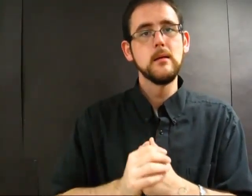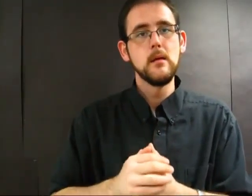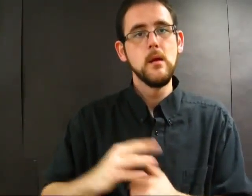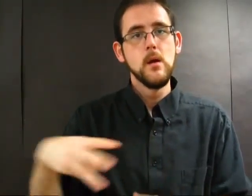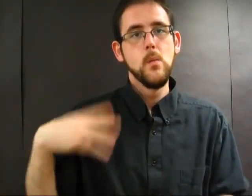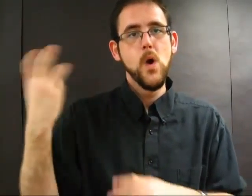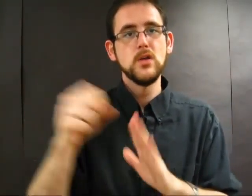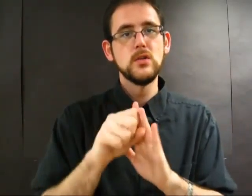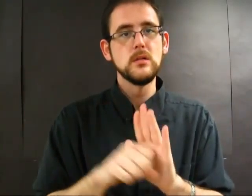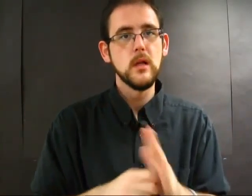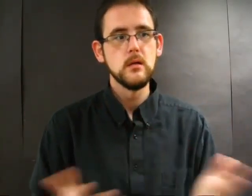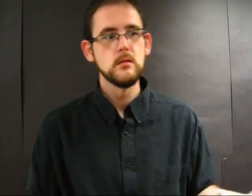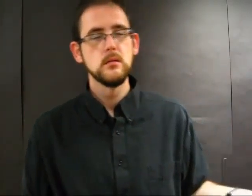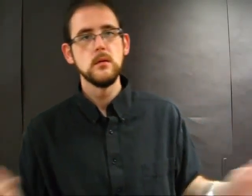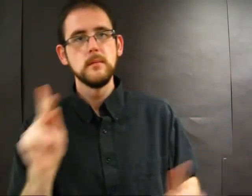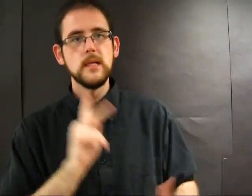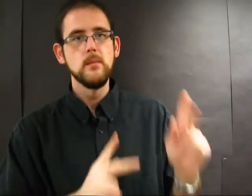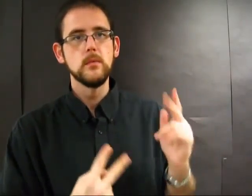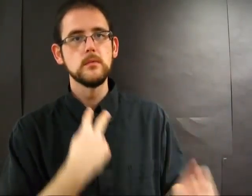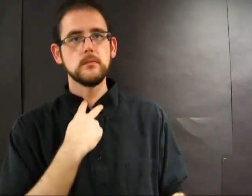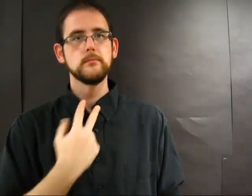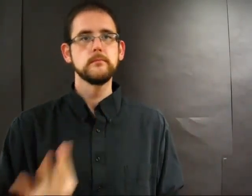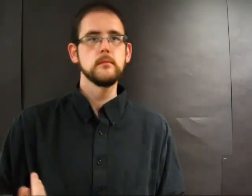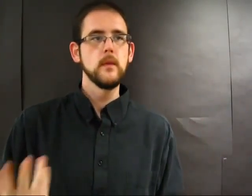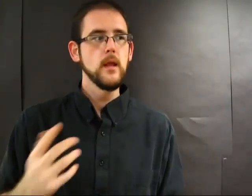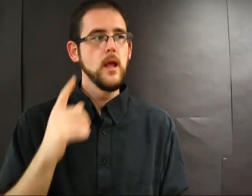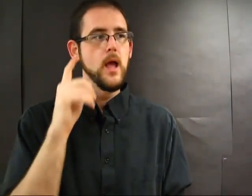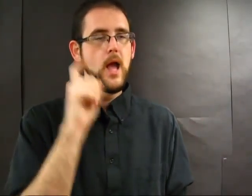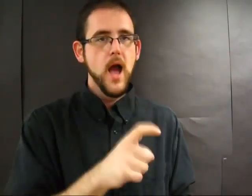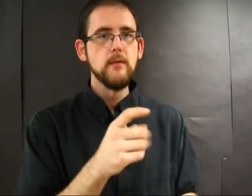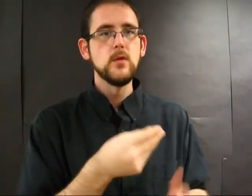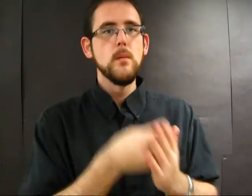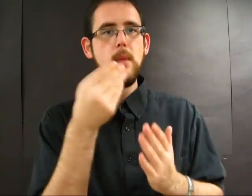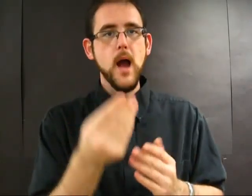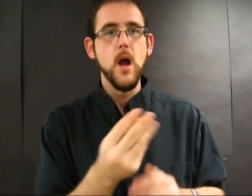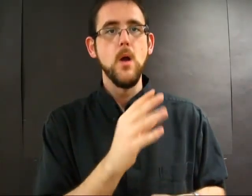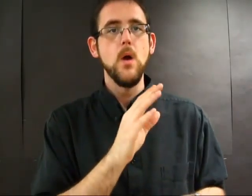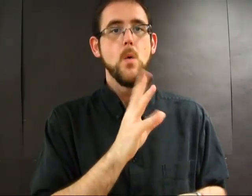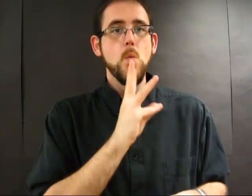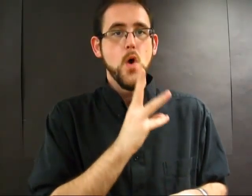The people of Washington State are stuck, because they'll have to pay more for